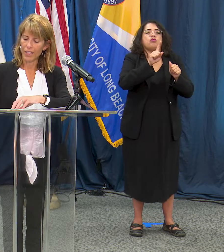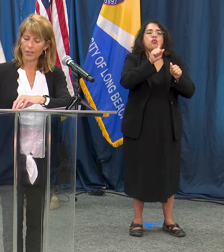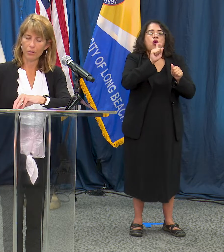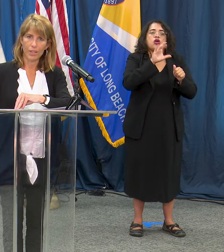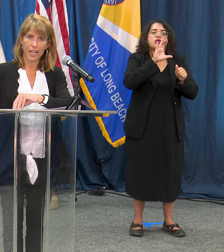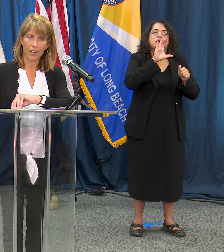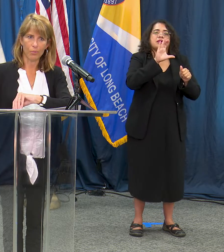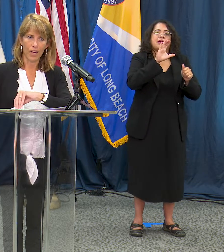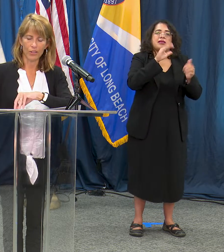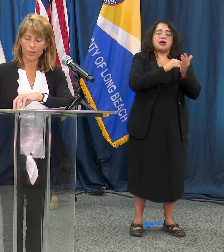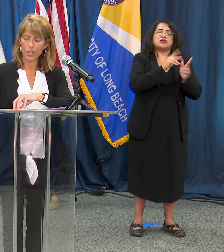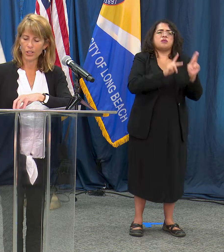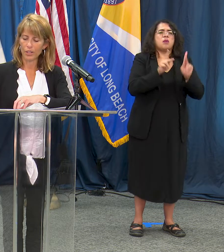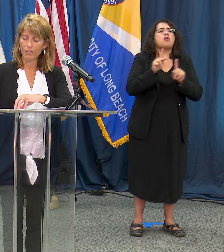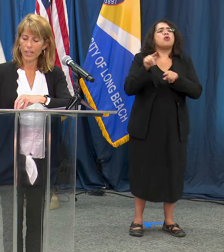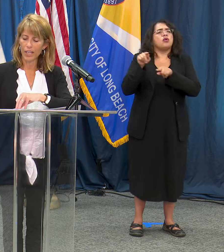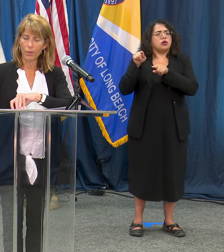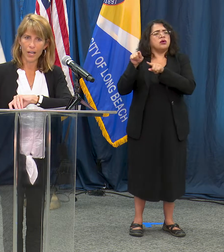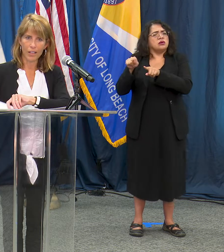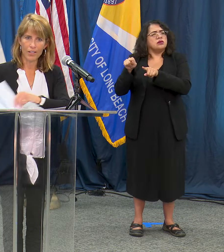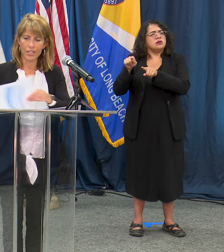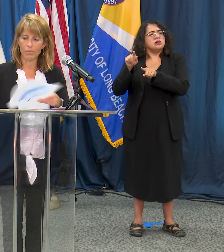we meet that as well so we're still doing very well on the stability